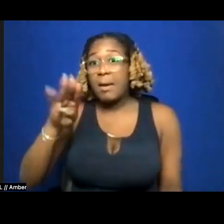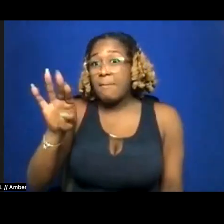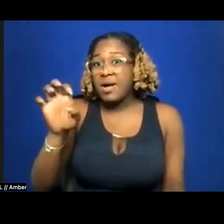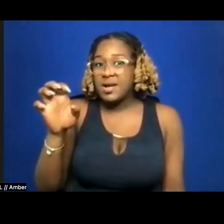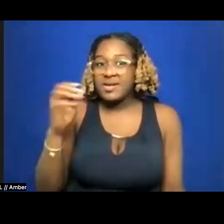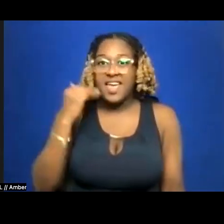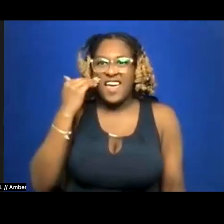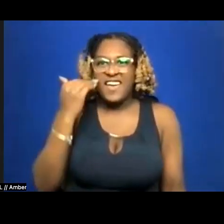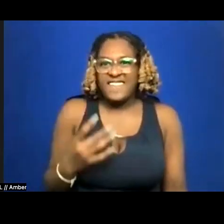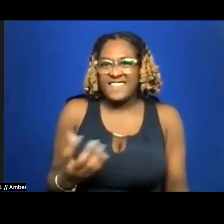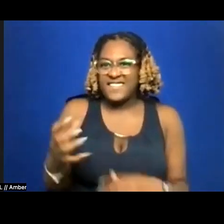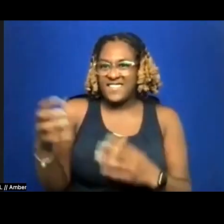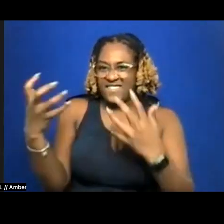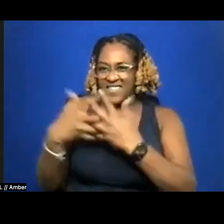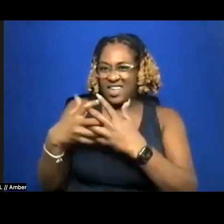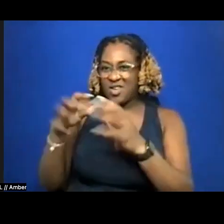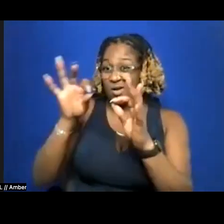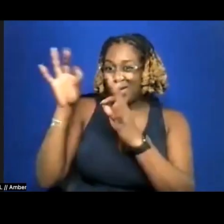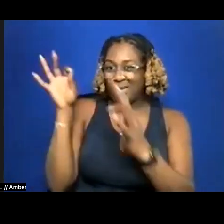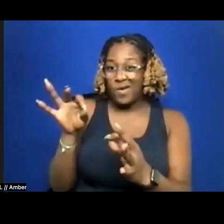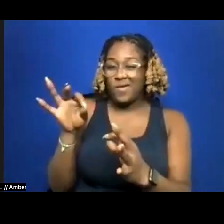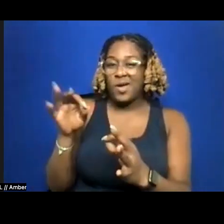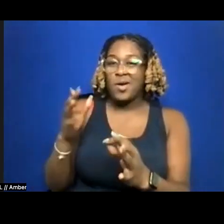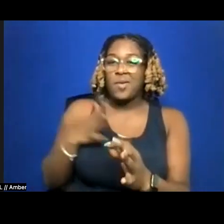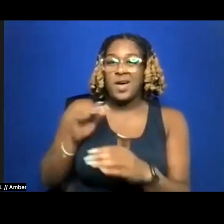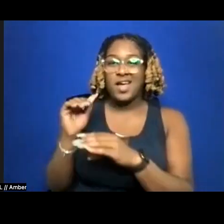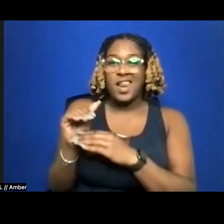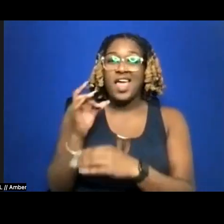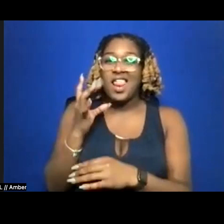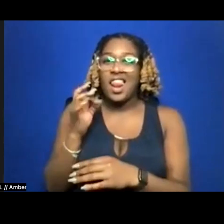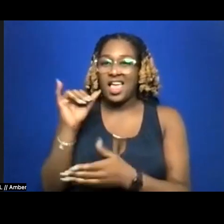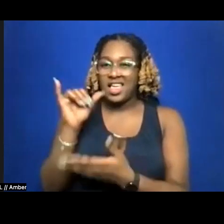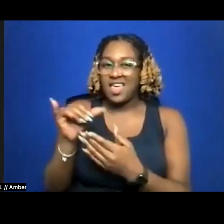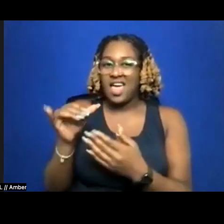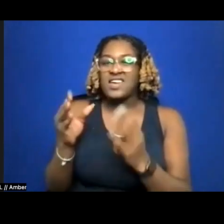on my nightlight, the tapered bulb flexing her jaw into gossamer light—